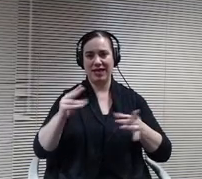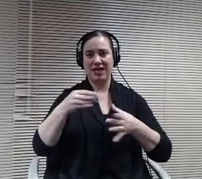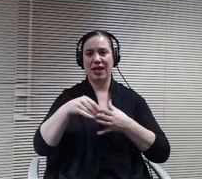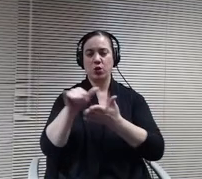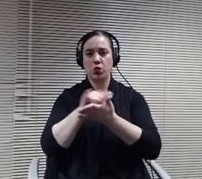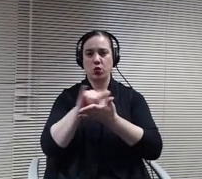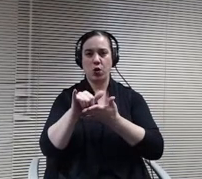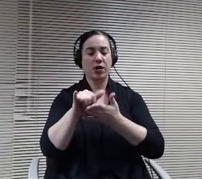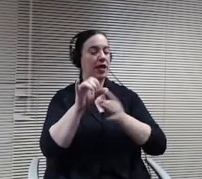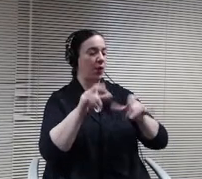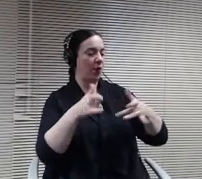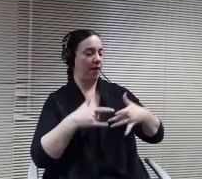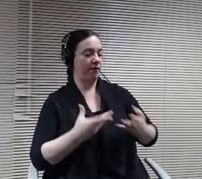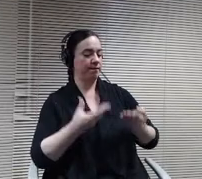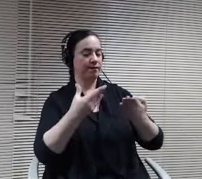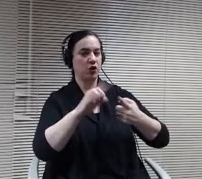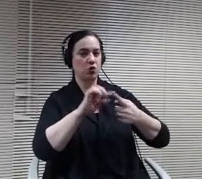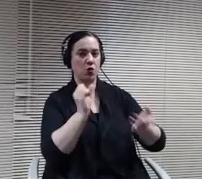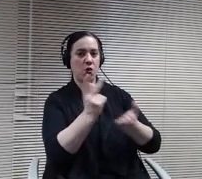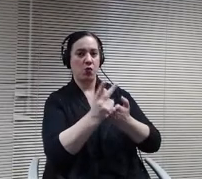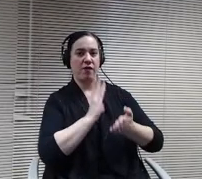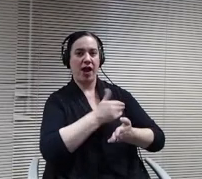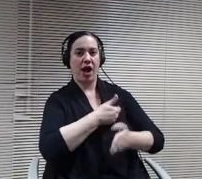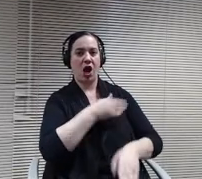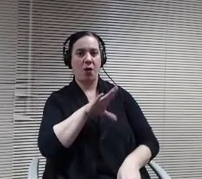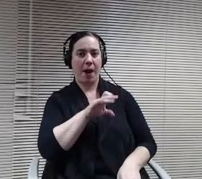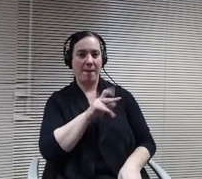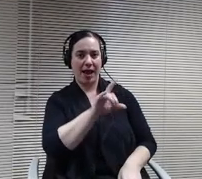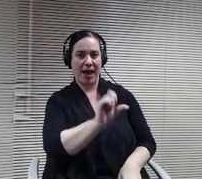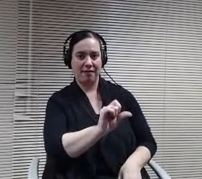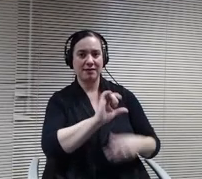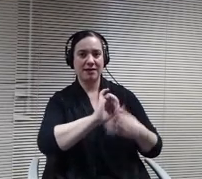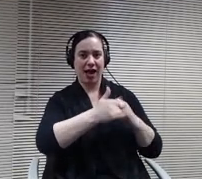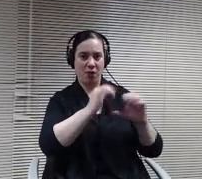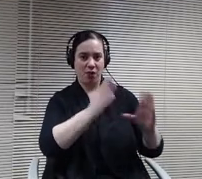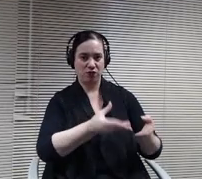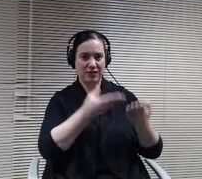our deposit ori's as presented Mike at first a second? I think I saw Lisa.